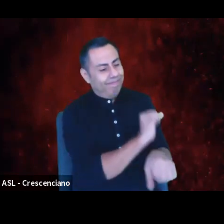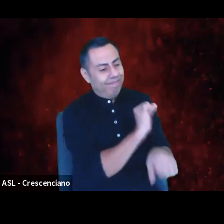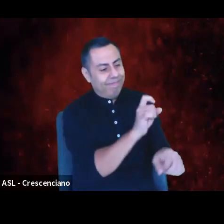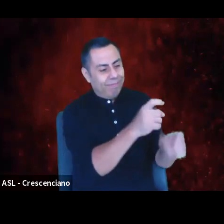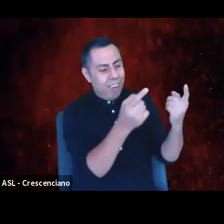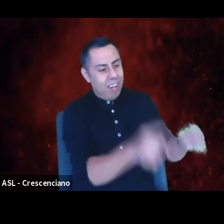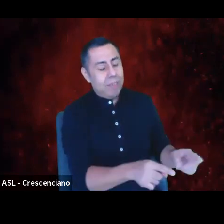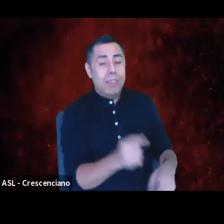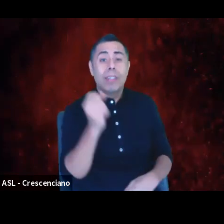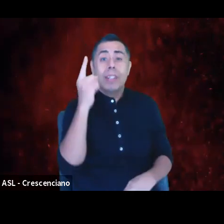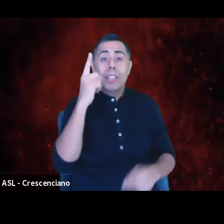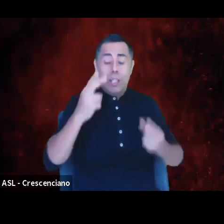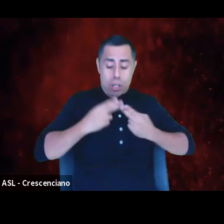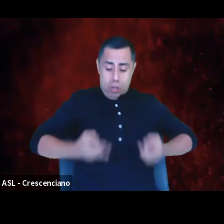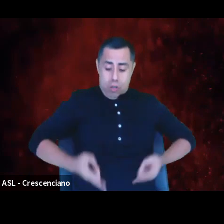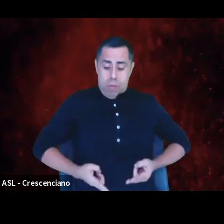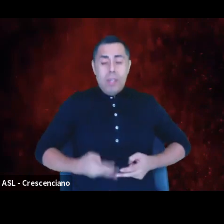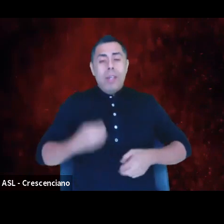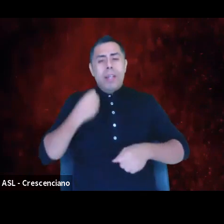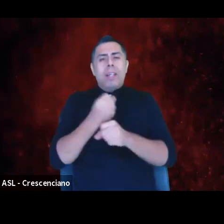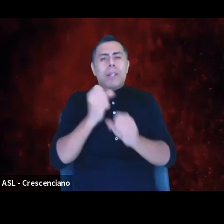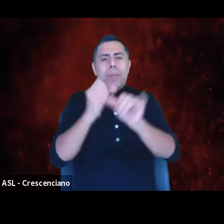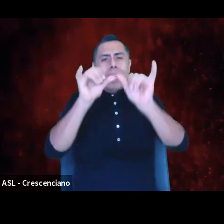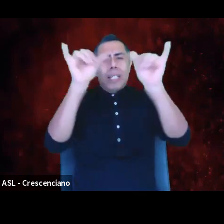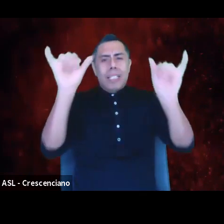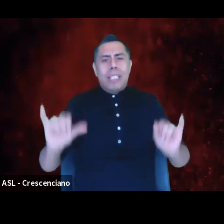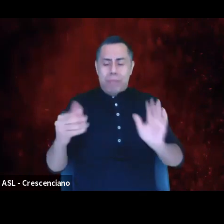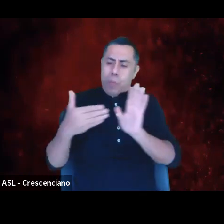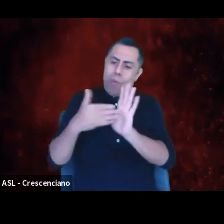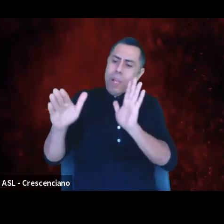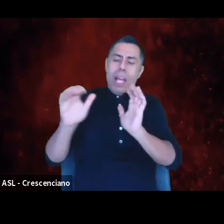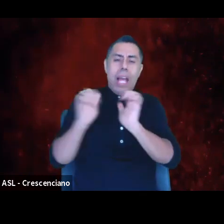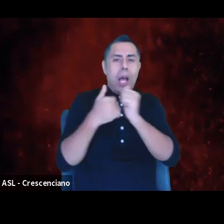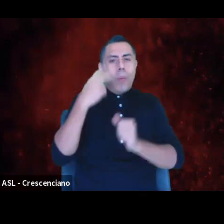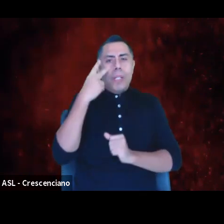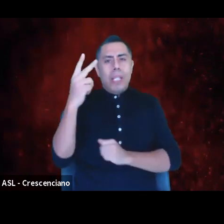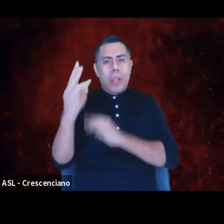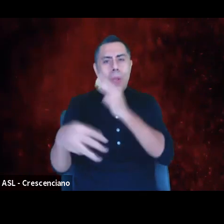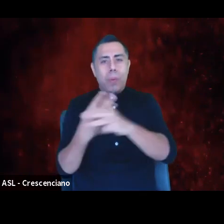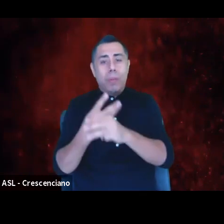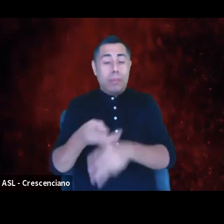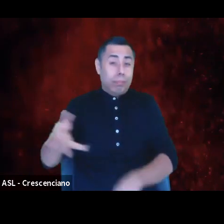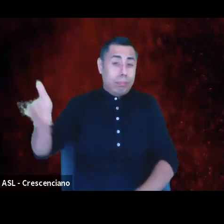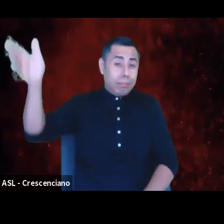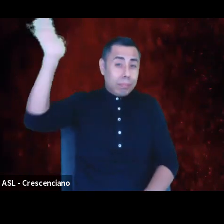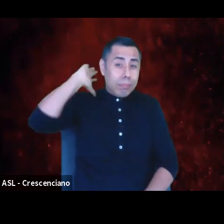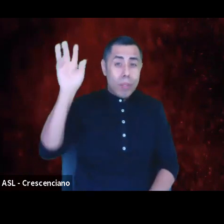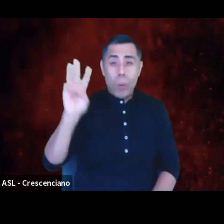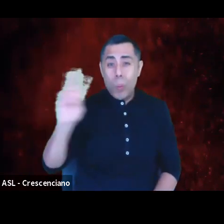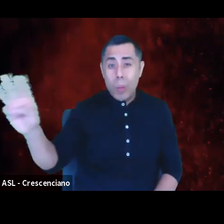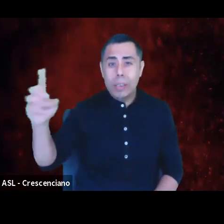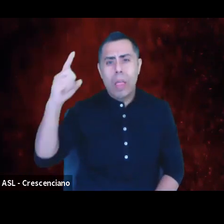that reflect how we see the world. In the Western world, we once thought the world was flat, linear, hierarchical.